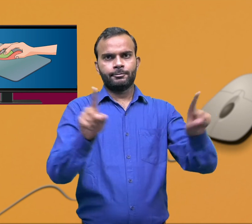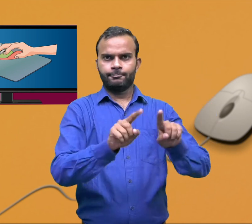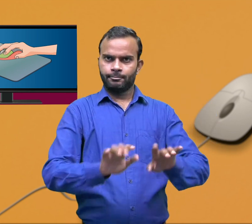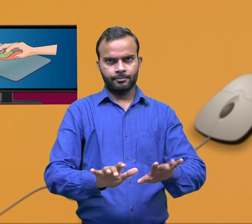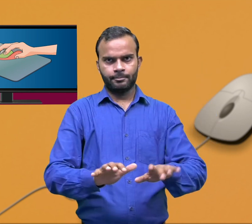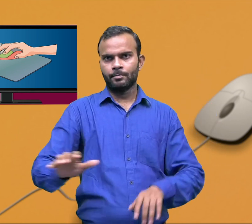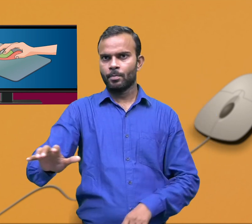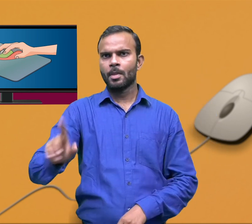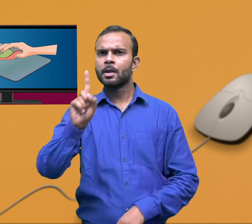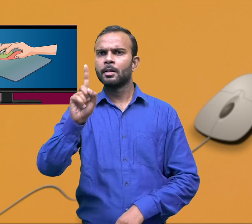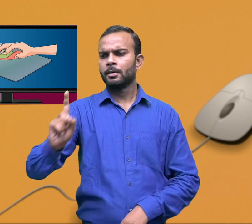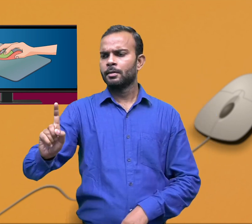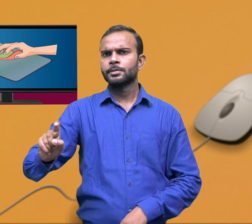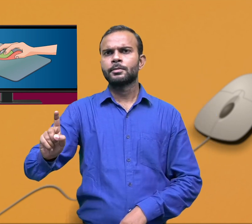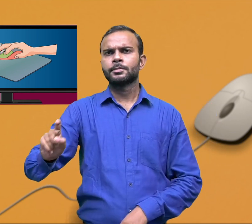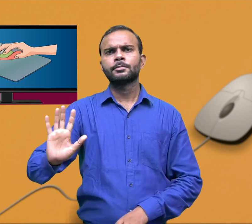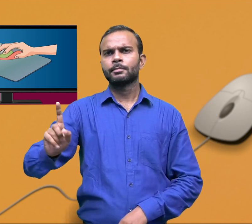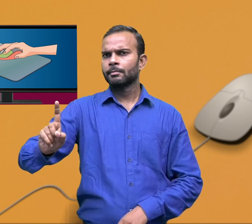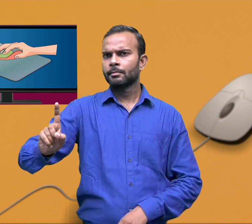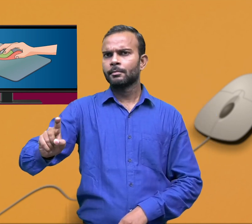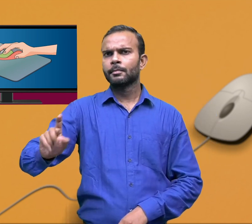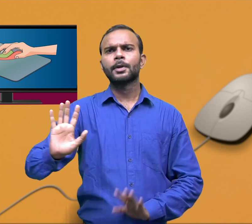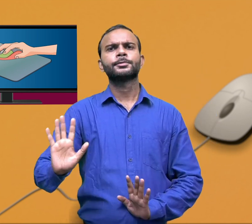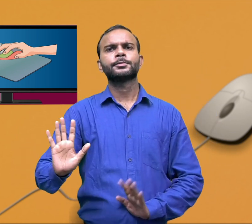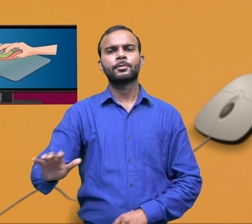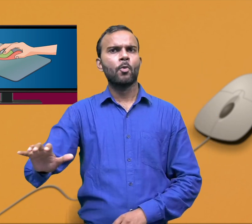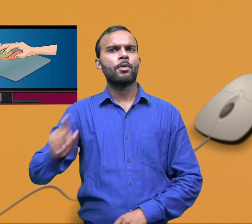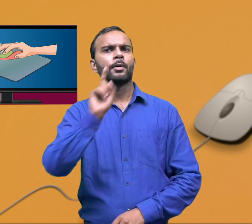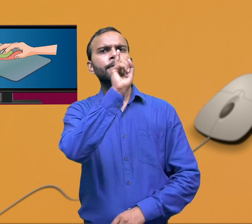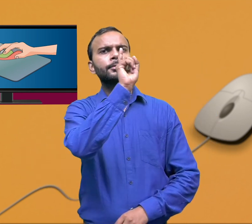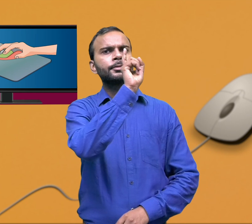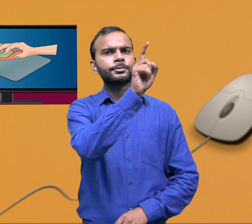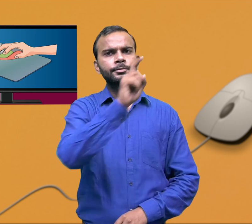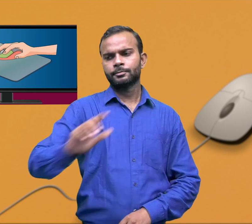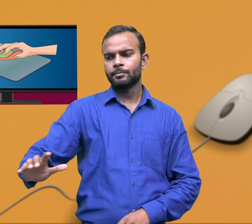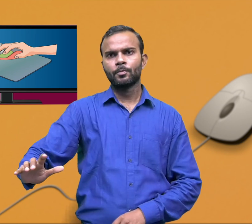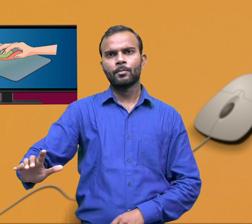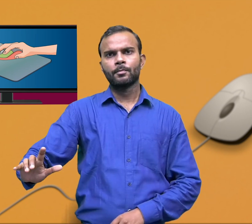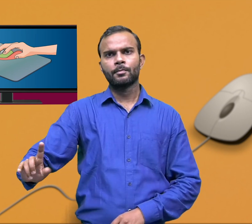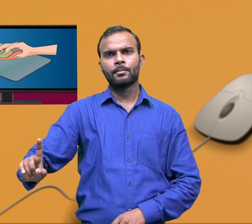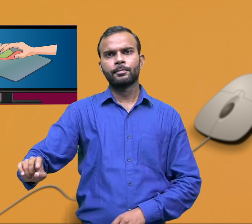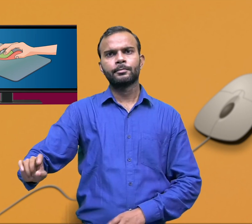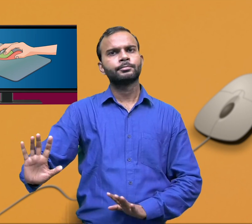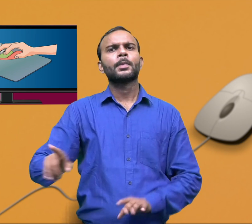When we press any mouse button once, it makes a click sound. This is called clicking.